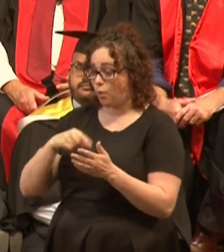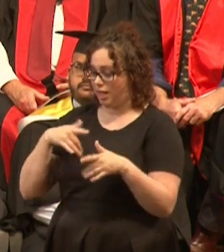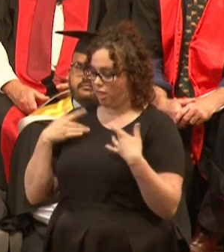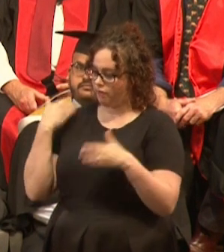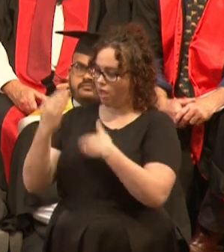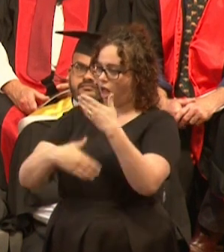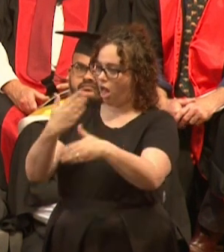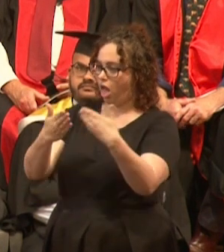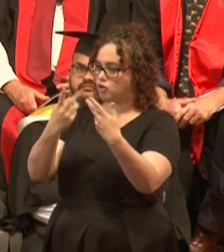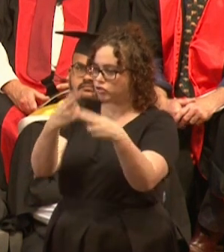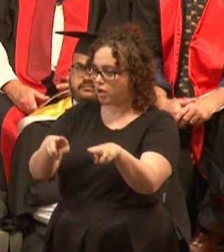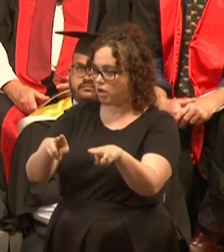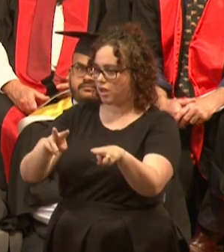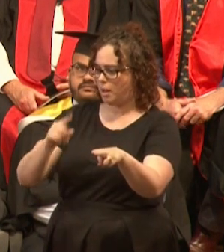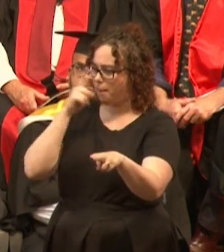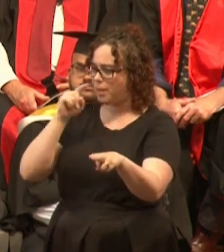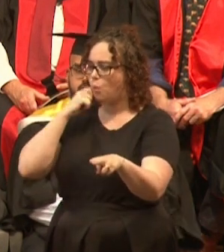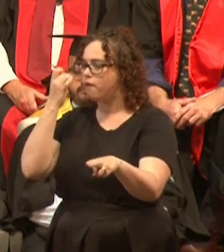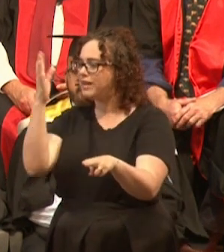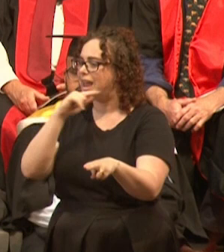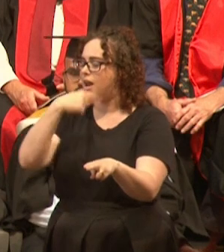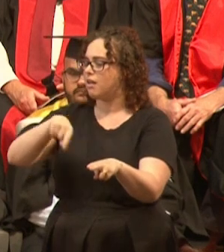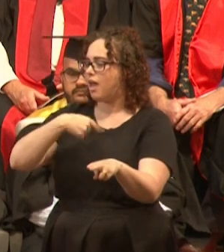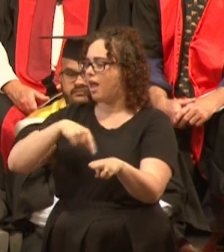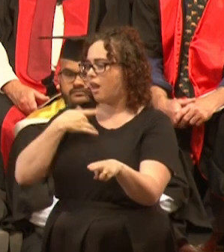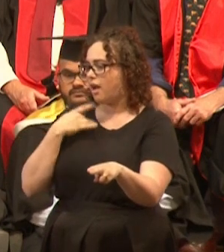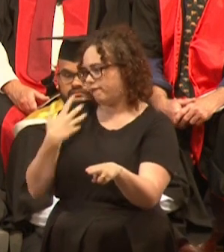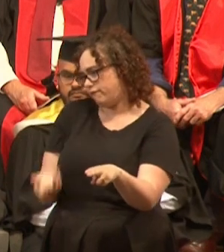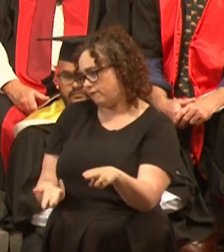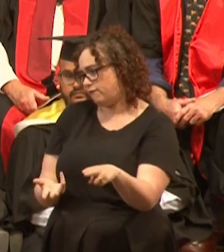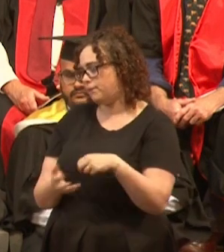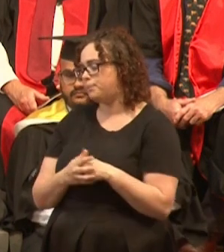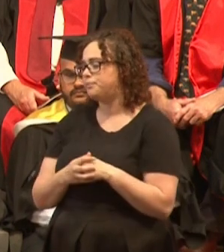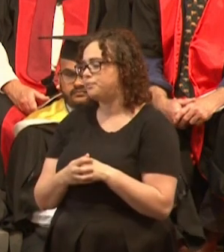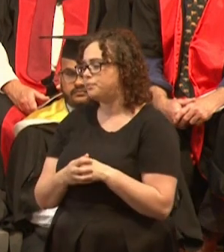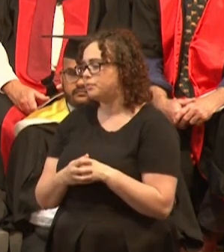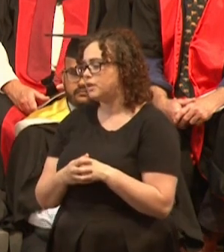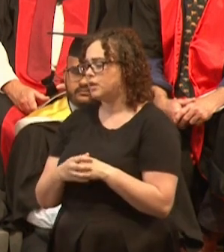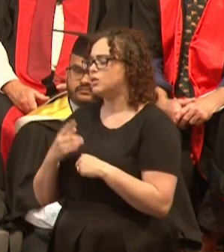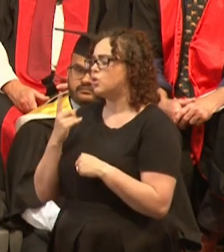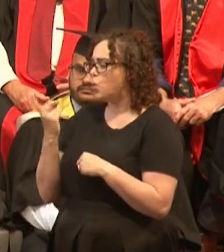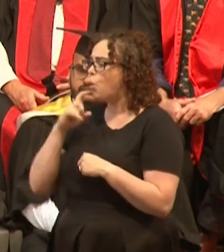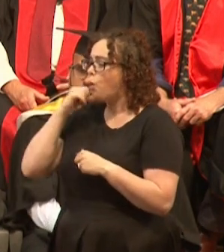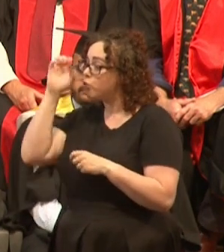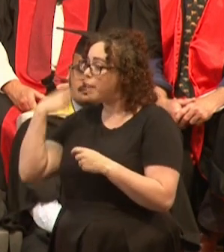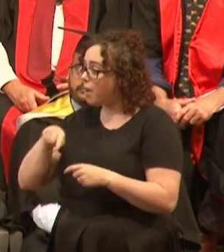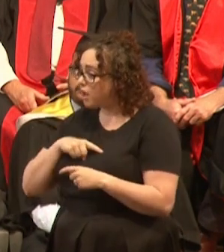Those whose influence reaches beyond their loved ones are the ones that strive to put their dreams